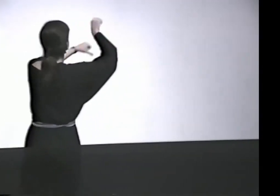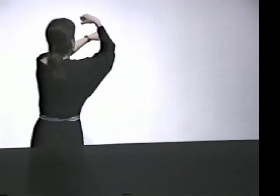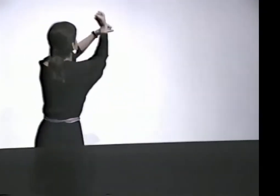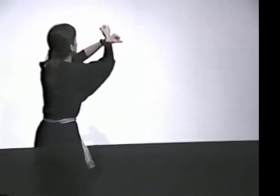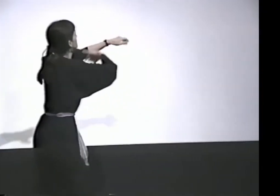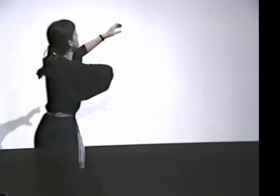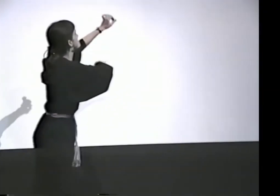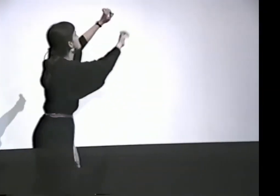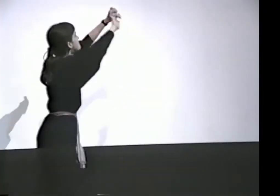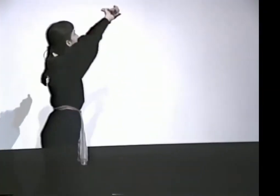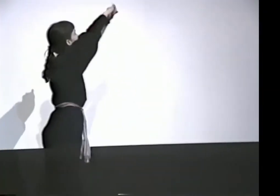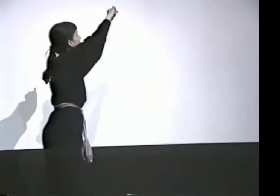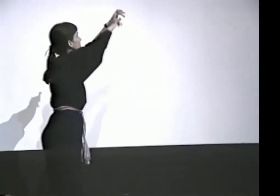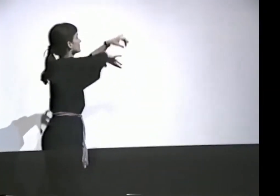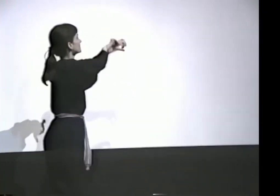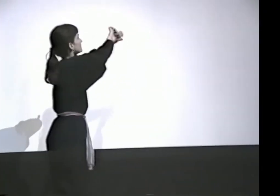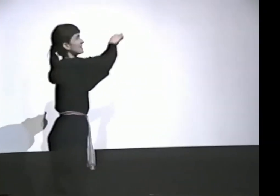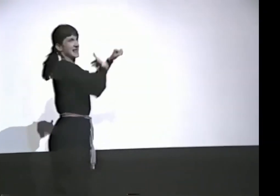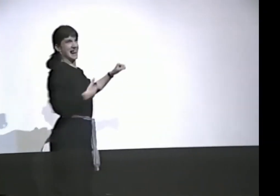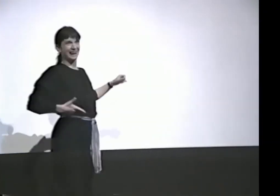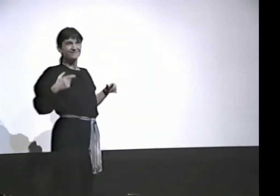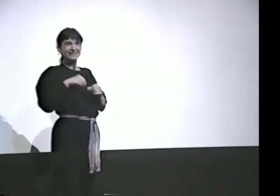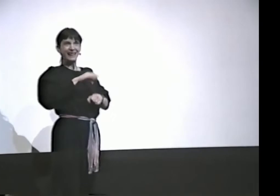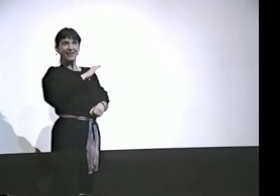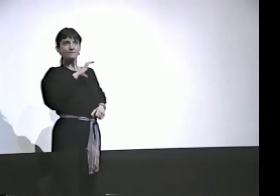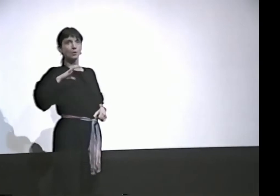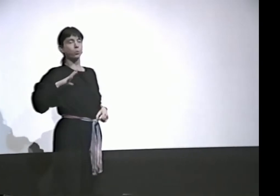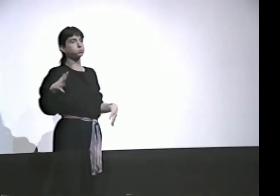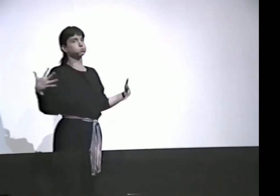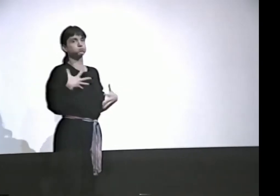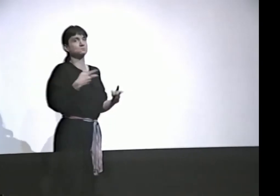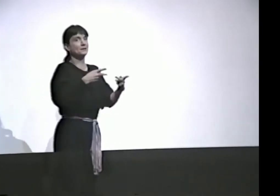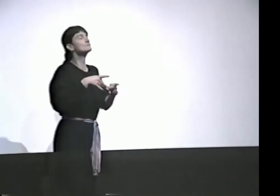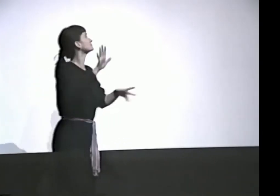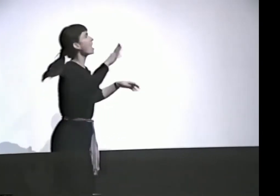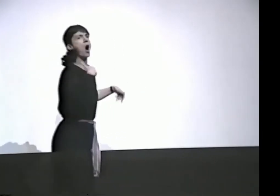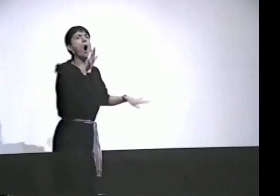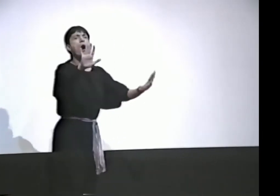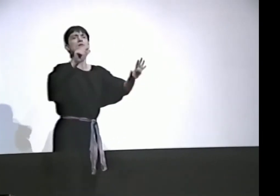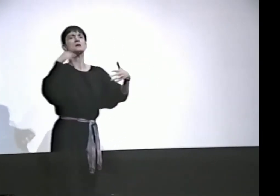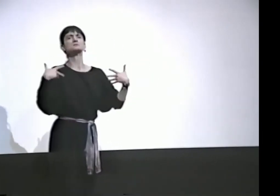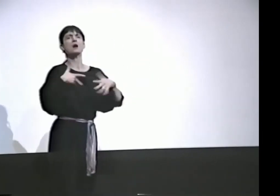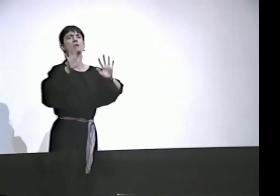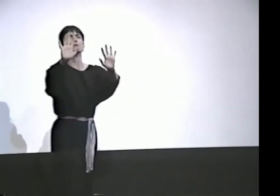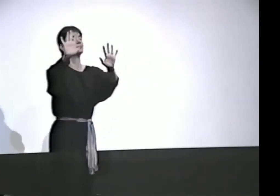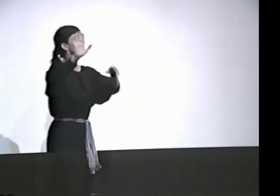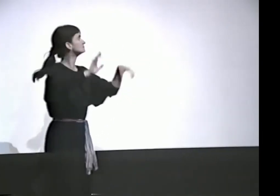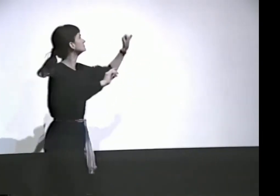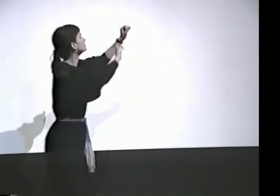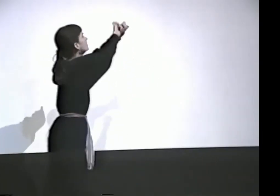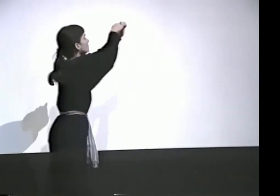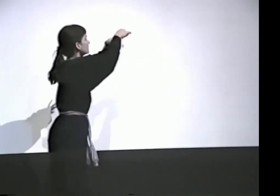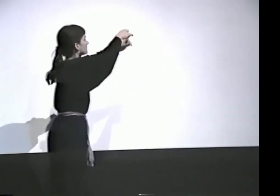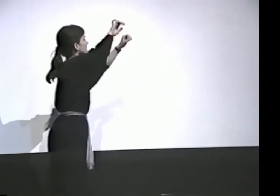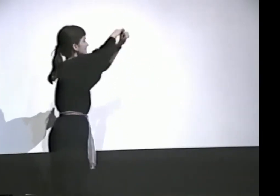AND SO I WENT TO THE DOOR AND I LOCKED IT BOLT BY BOLT. I LIVED IN CLEVELAND AT THE TIME. I WAS AFRAID. BUT, OH, NO, NO, I MEAN, I WASN'T AFRAID.